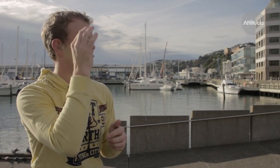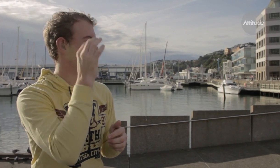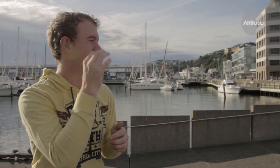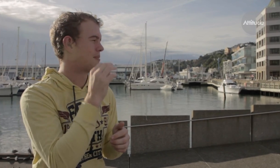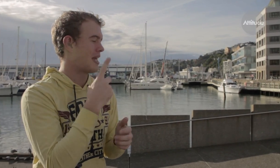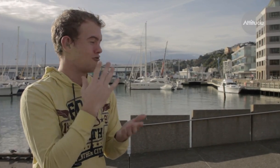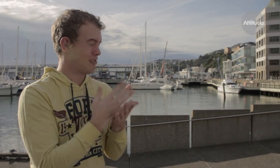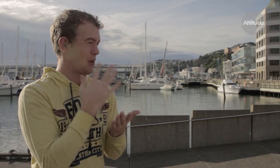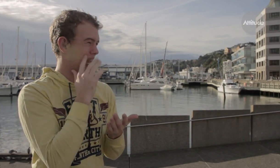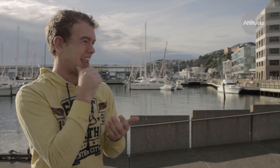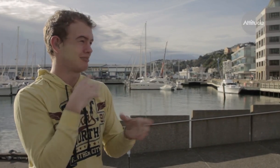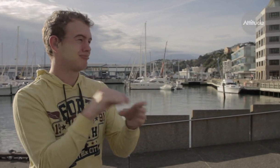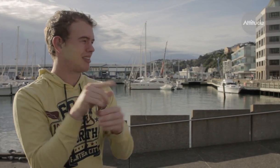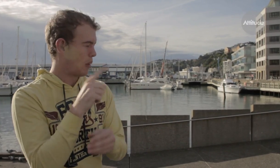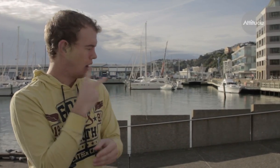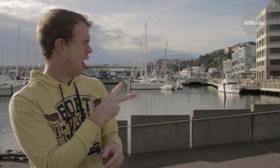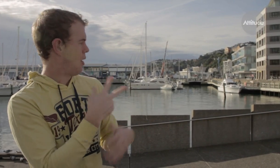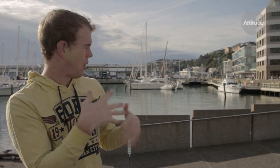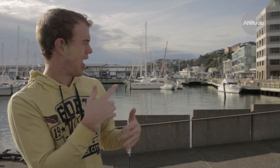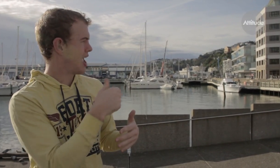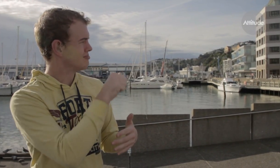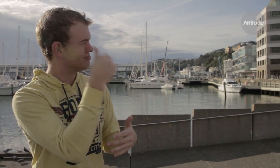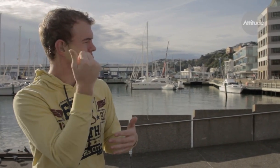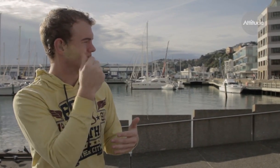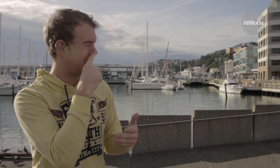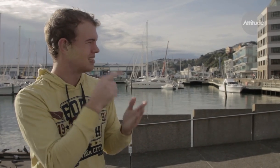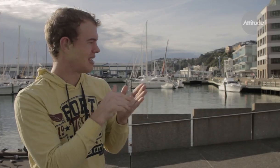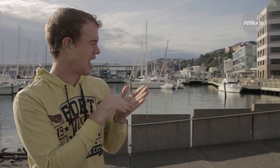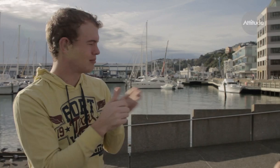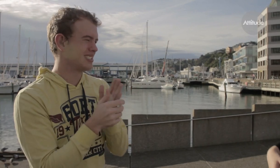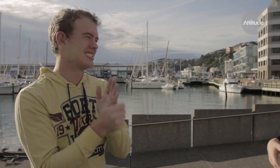as a bit clueless and unable to contribute – but the reality is if they were to include